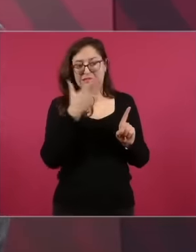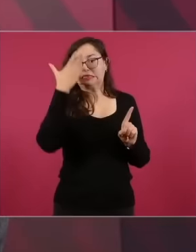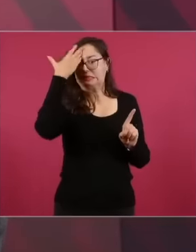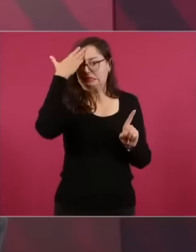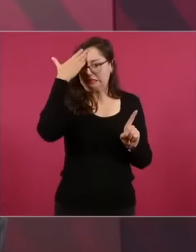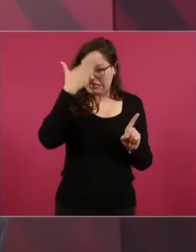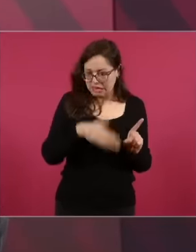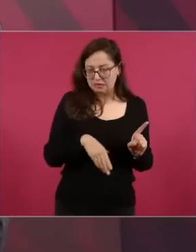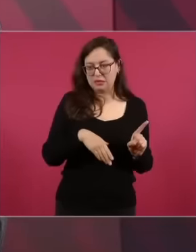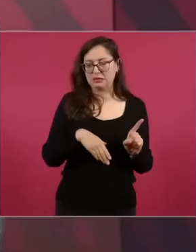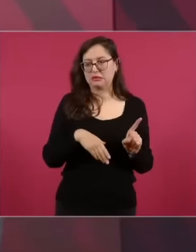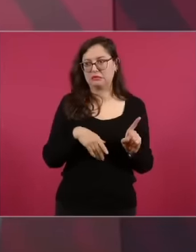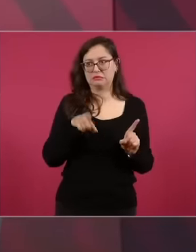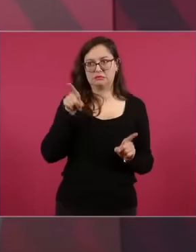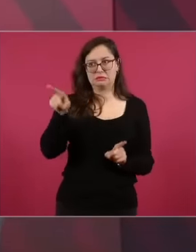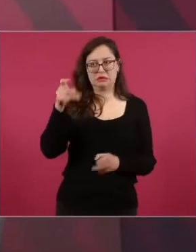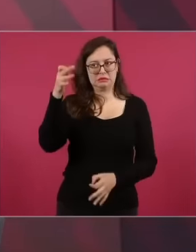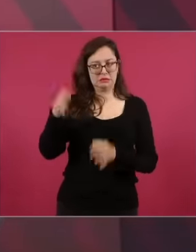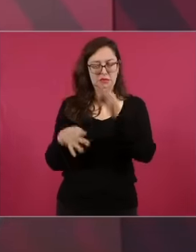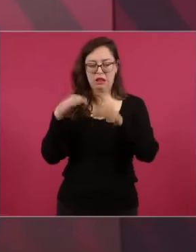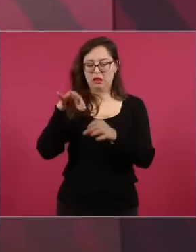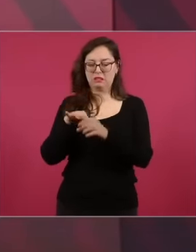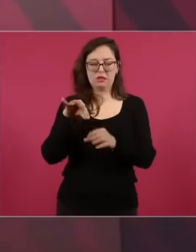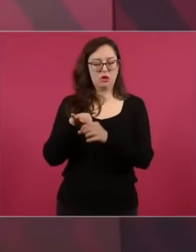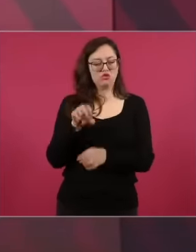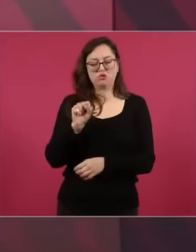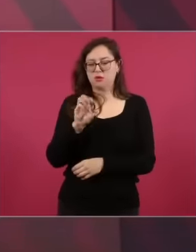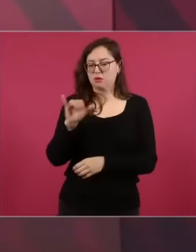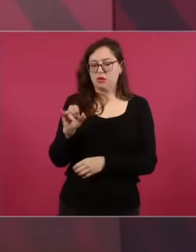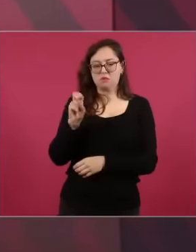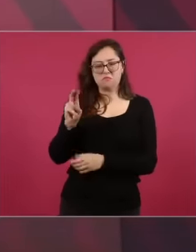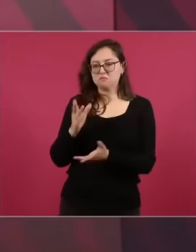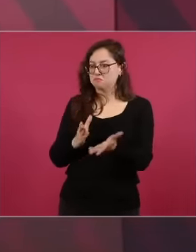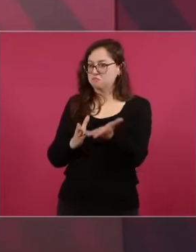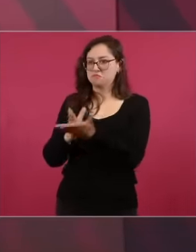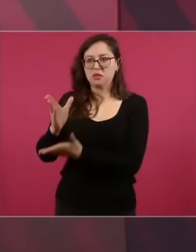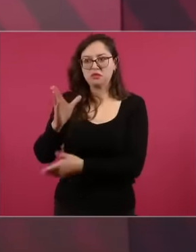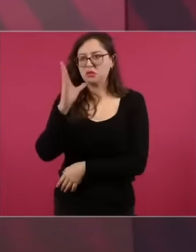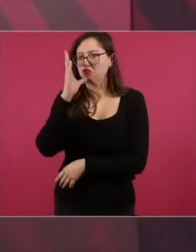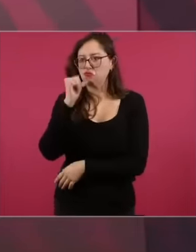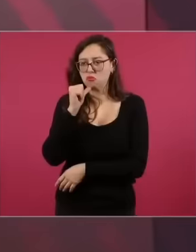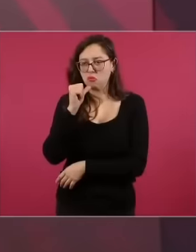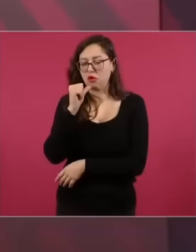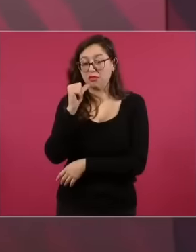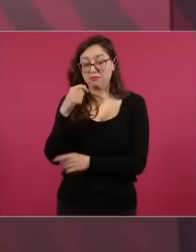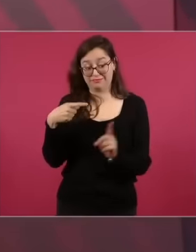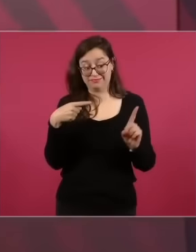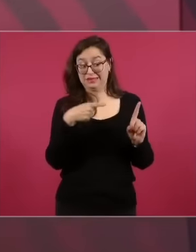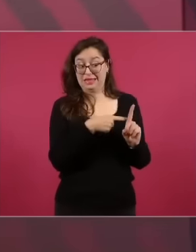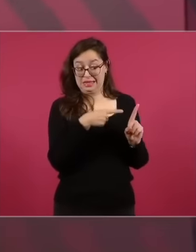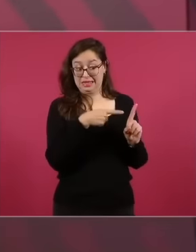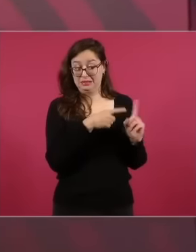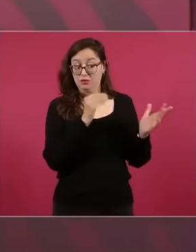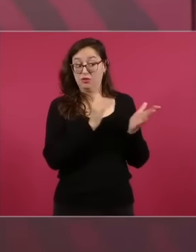receives also money that at the end of the day is the people's money money from the public budget